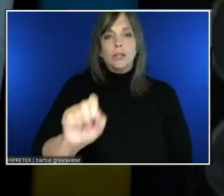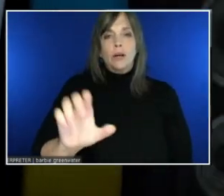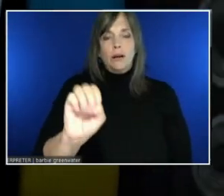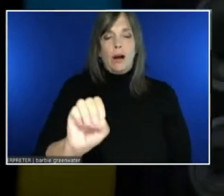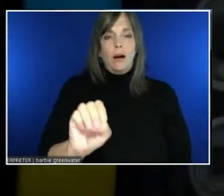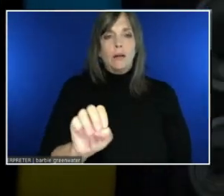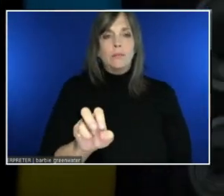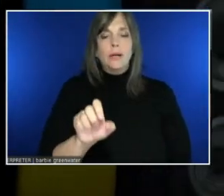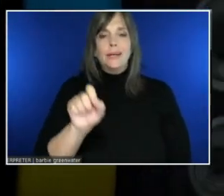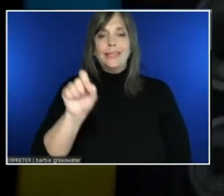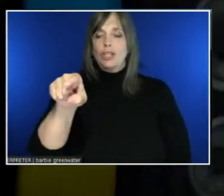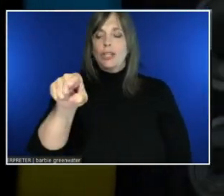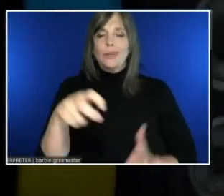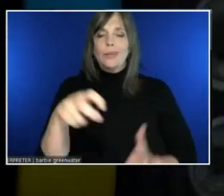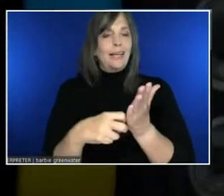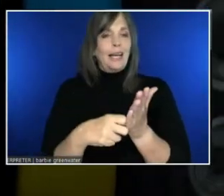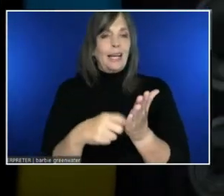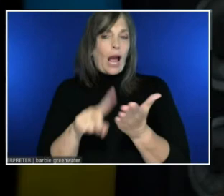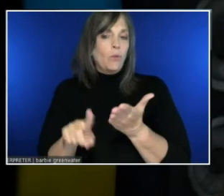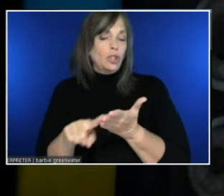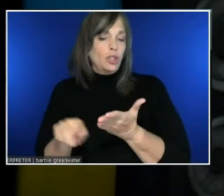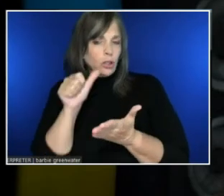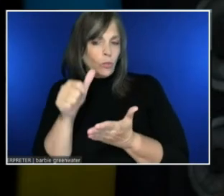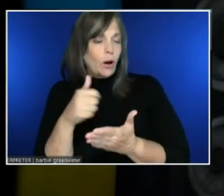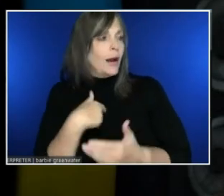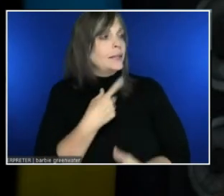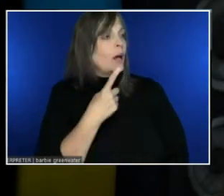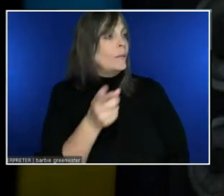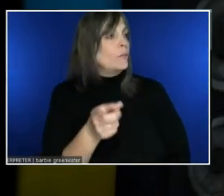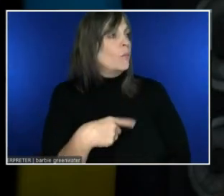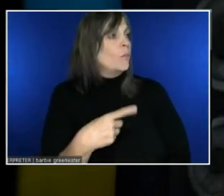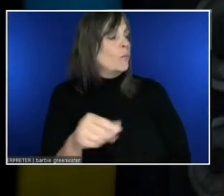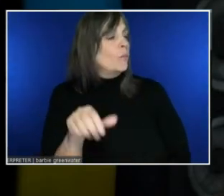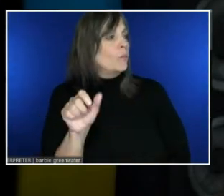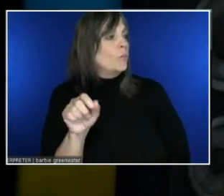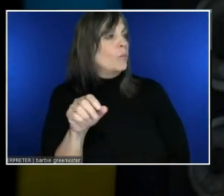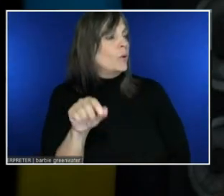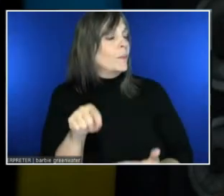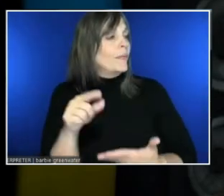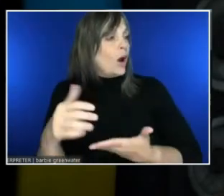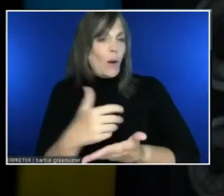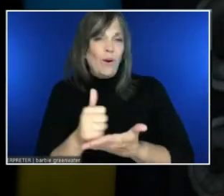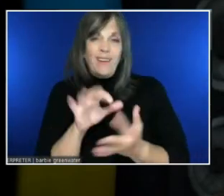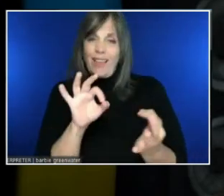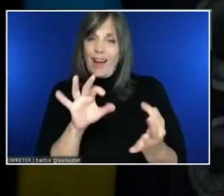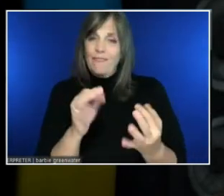I keep telling people to put things in there. And I'll collect any feedback that's submitted. Great.